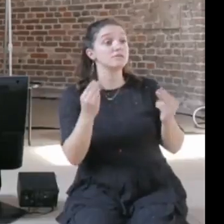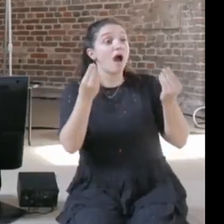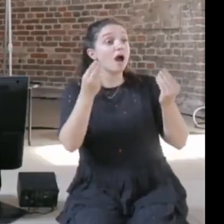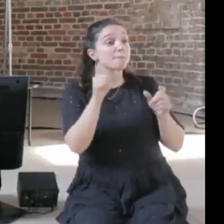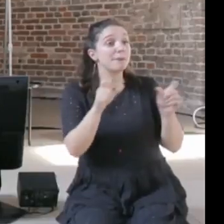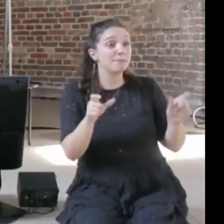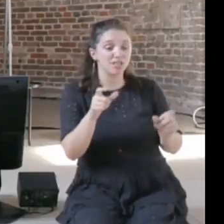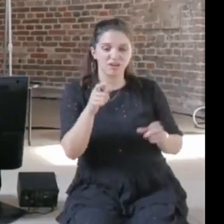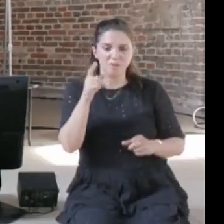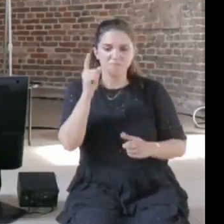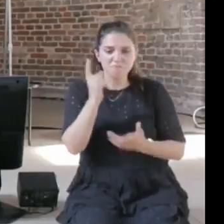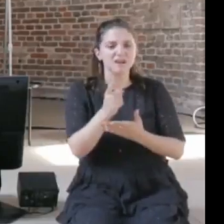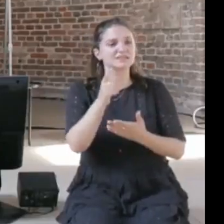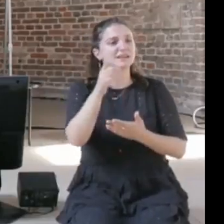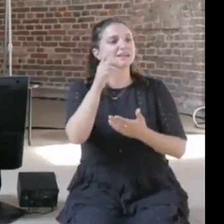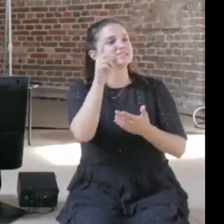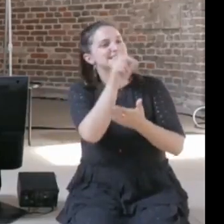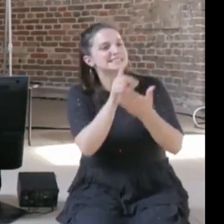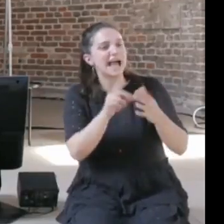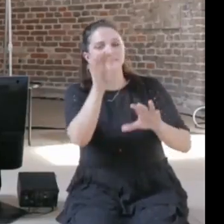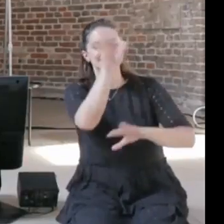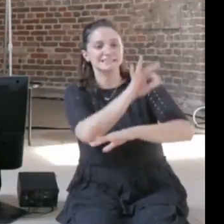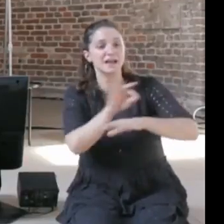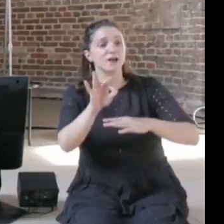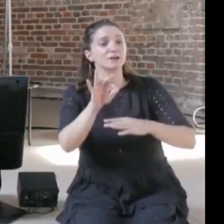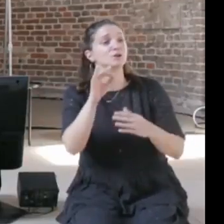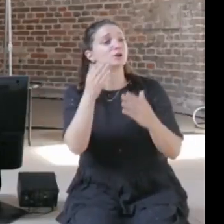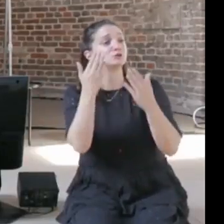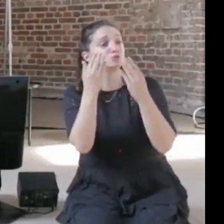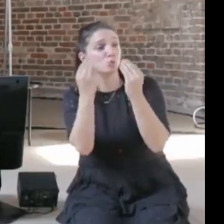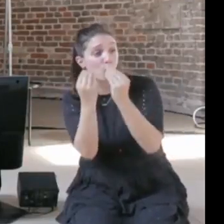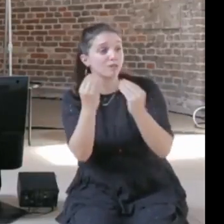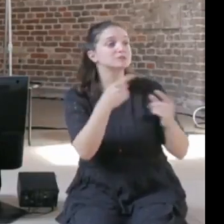and only old people should be allowed to design retirement homes, and only people who use